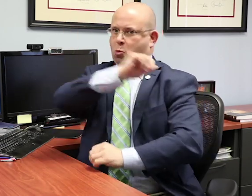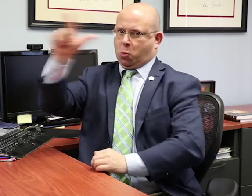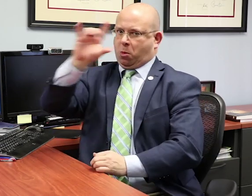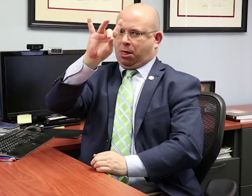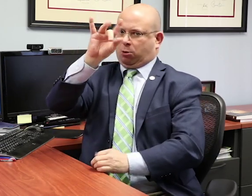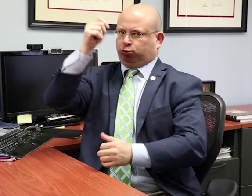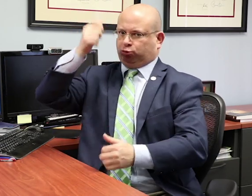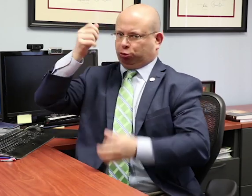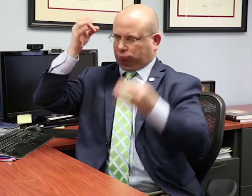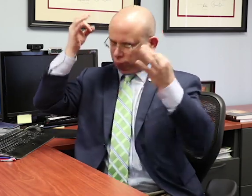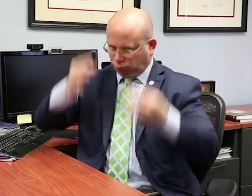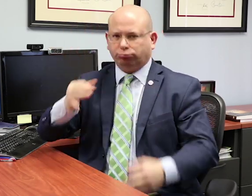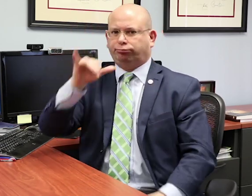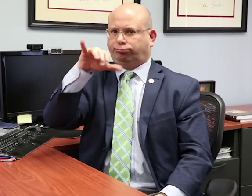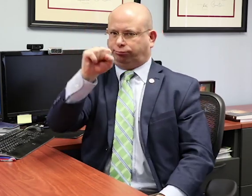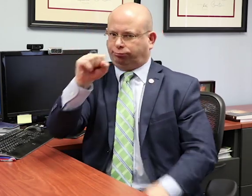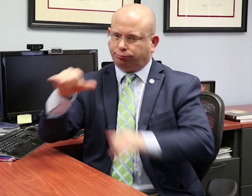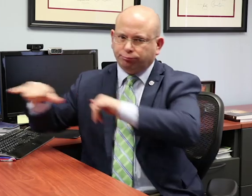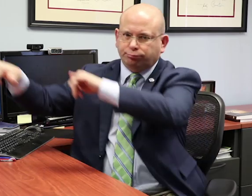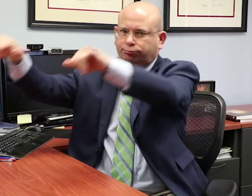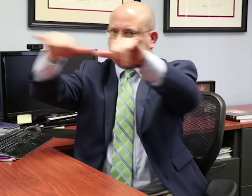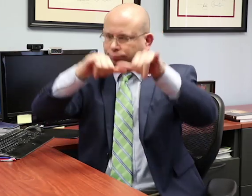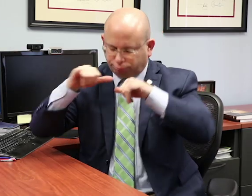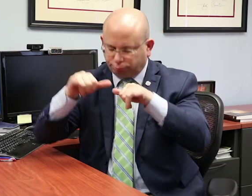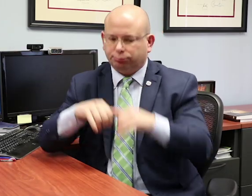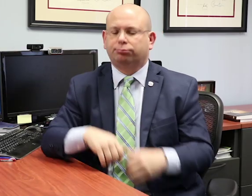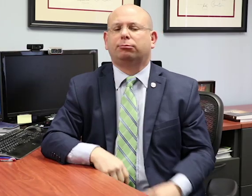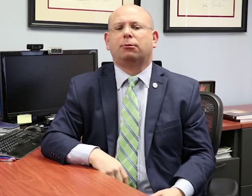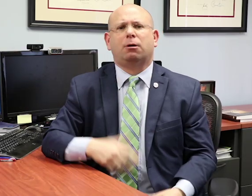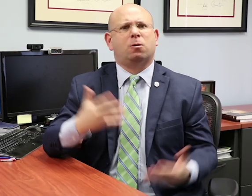This decision, which all eight Justices unanimously supported,